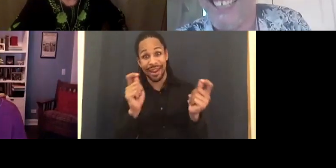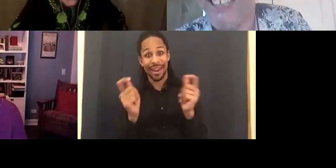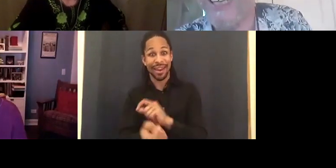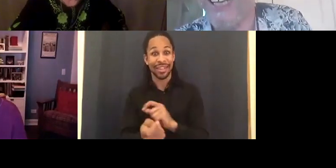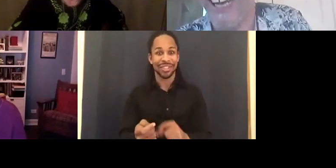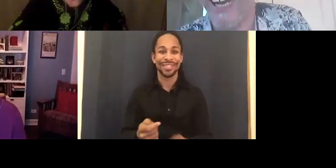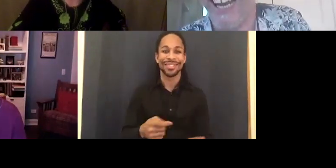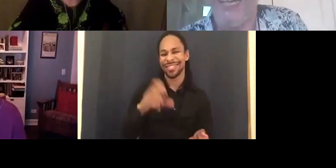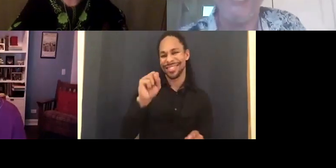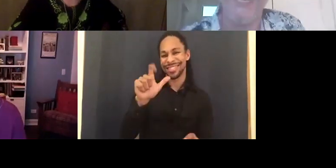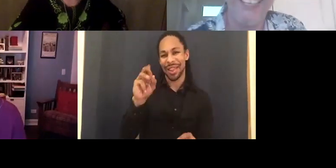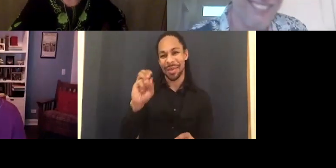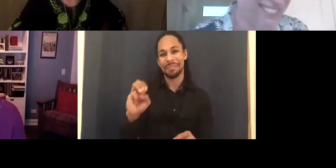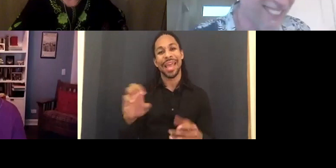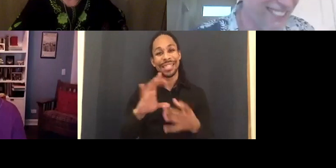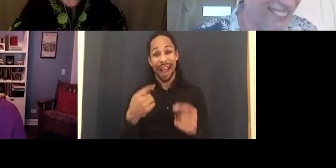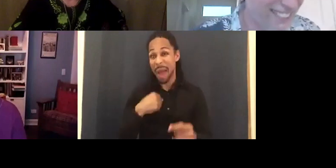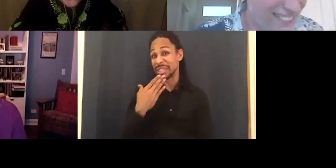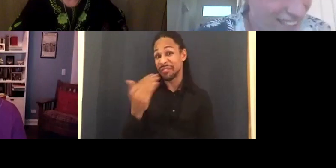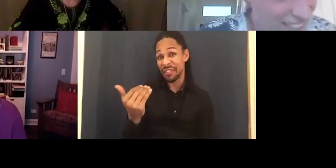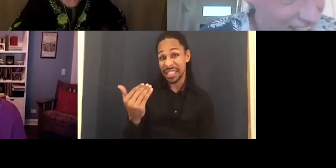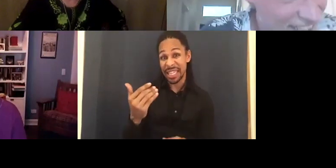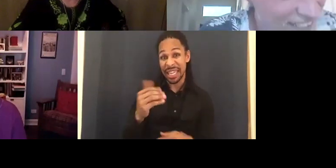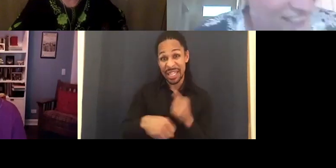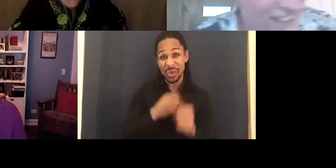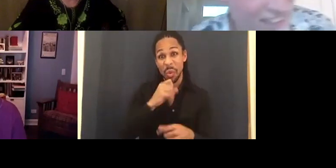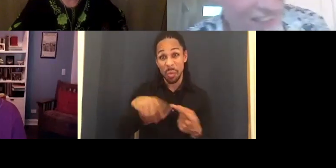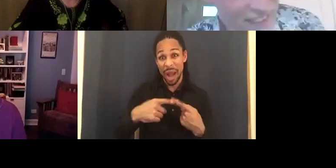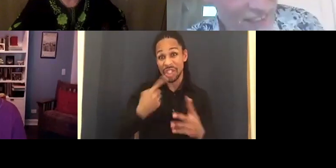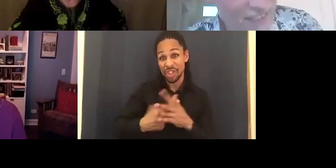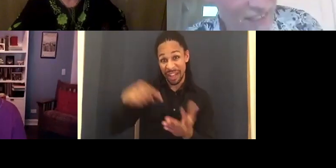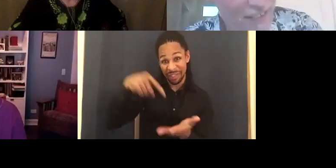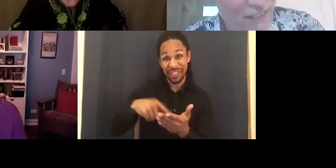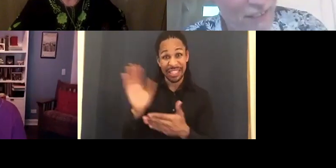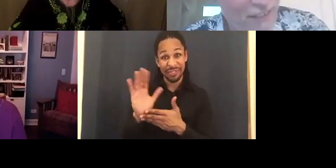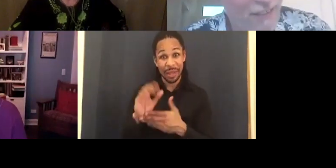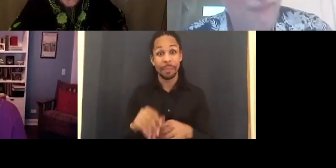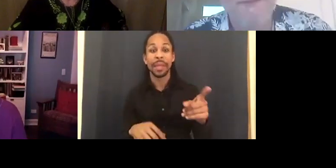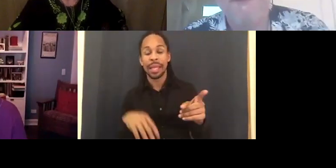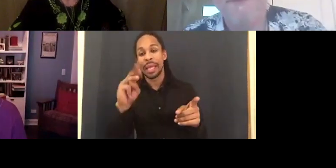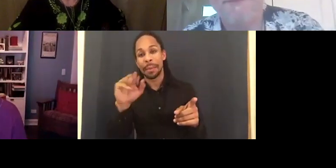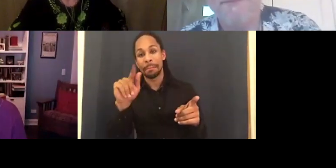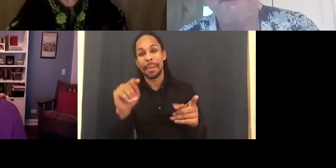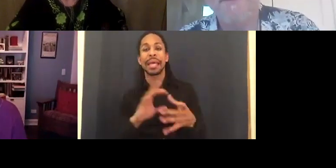. MAT FRASER: But it's also a testament to your tenacity and perseverance, Salome. It's a badge of honor, if anything.